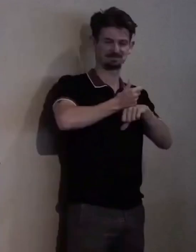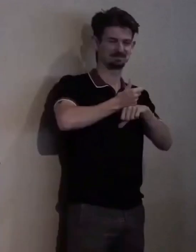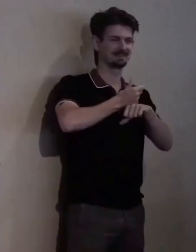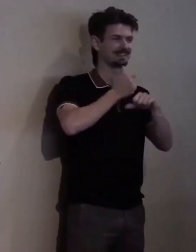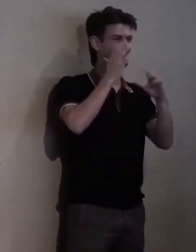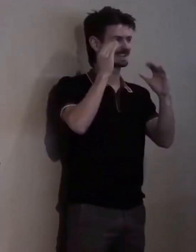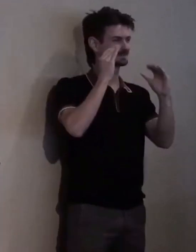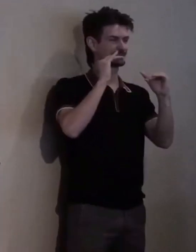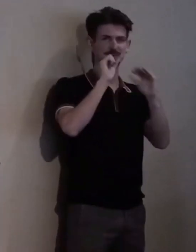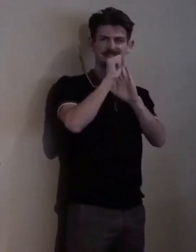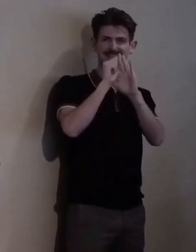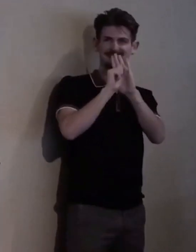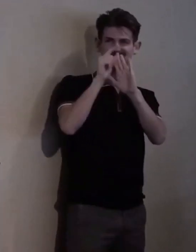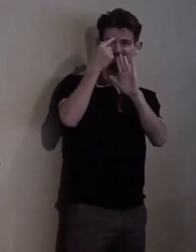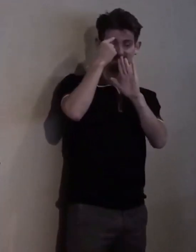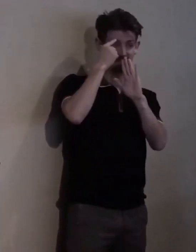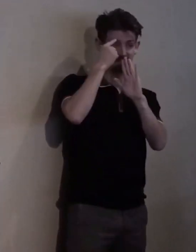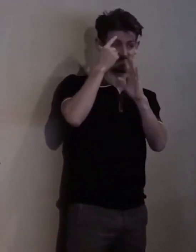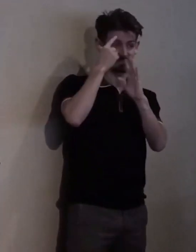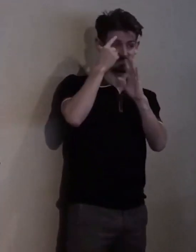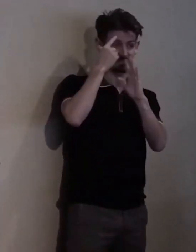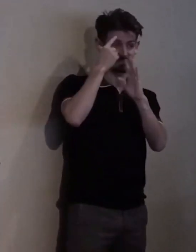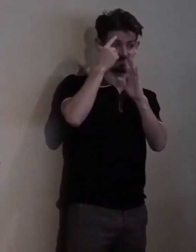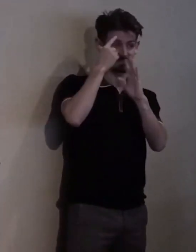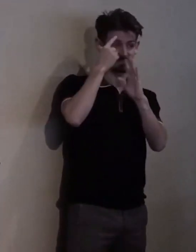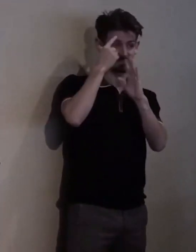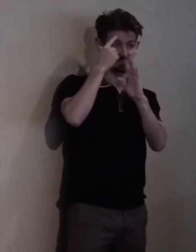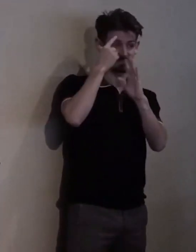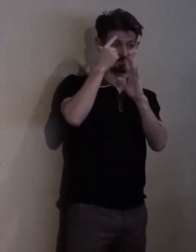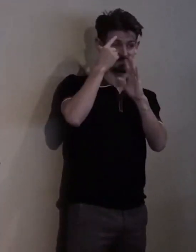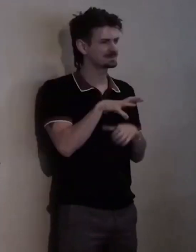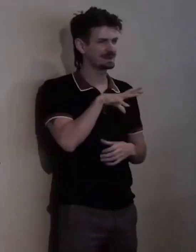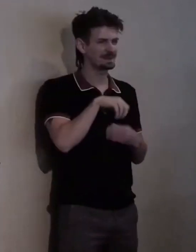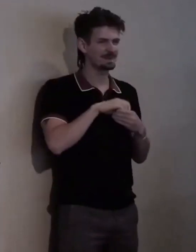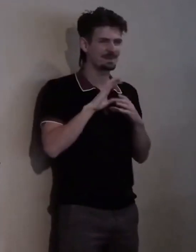that people with disabilities are to be included in all policy makings.